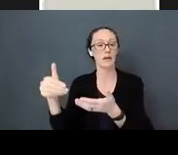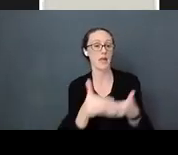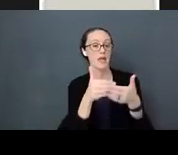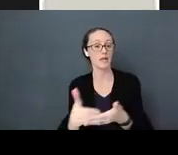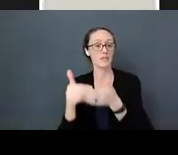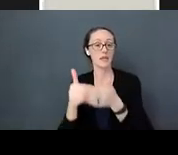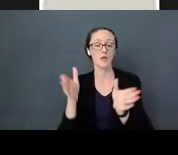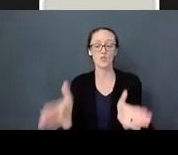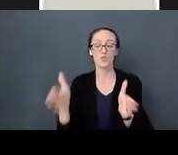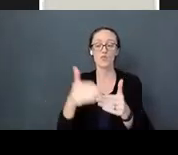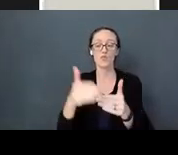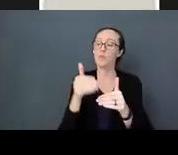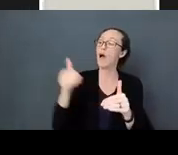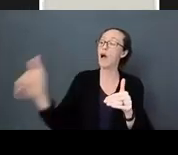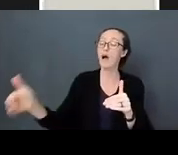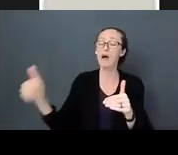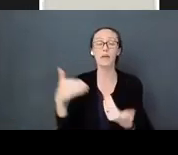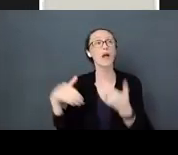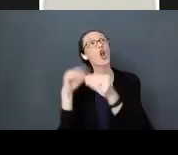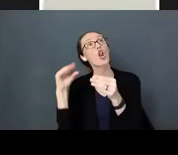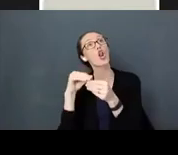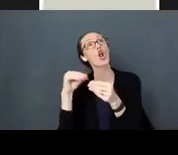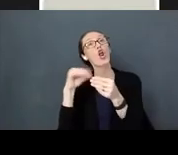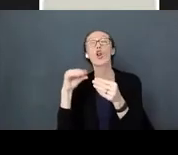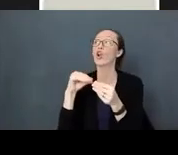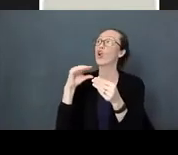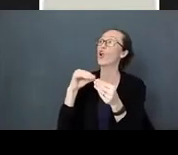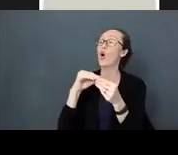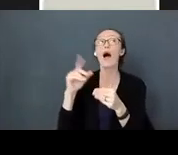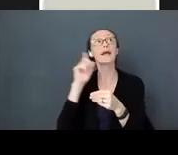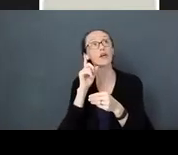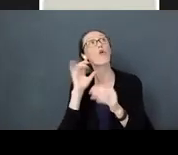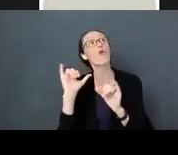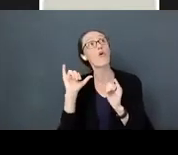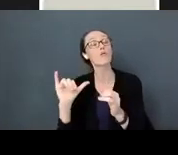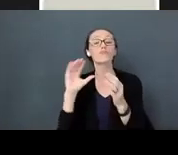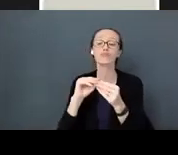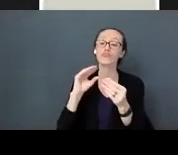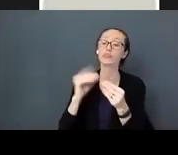he is talking to himself. - "I hear that something is on. Oh, look there is my mom.